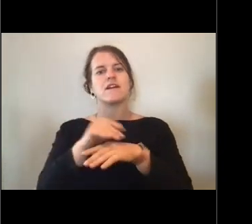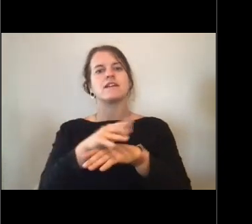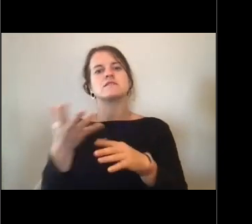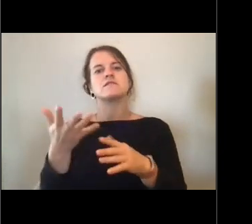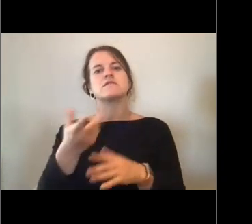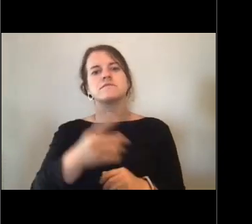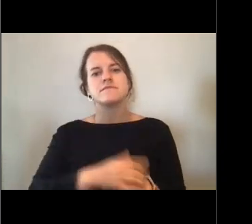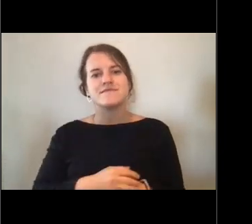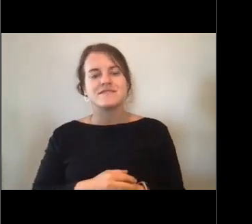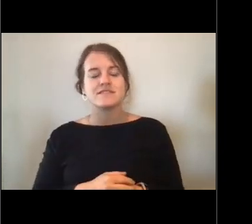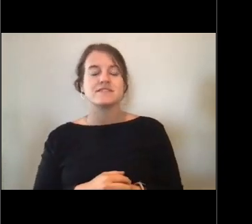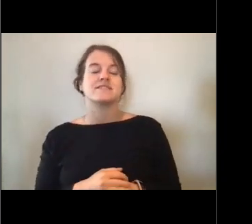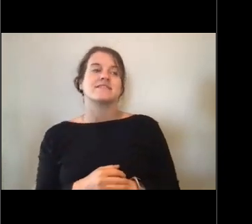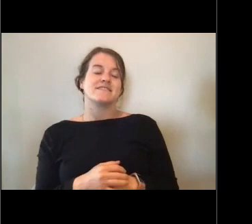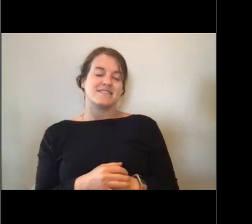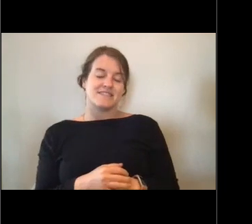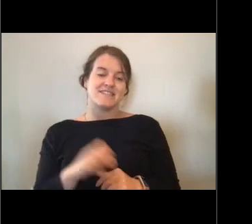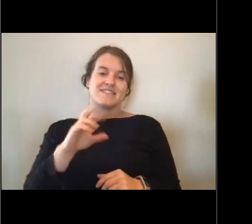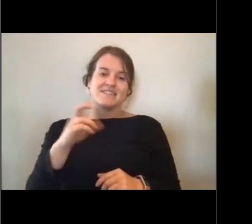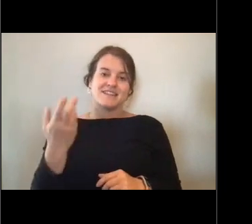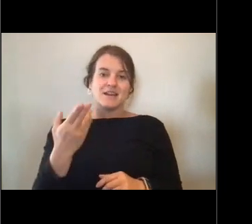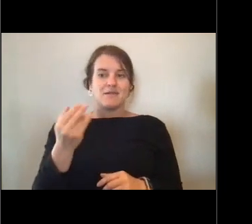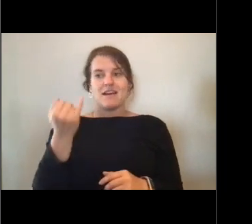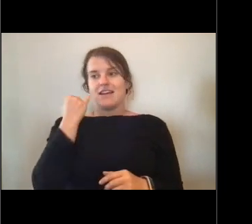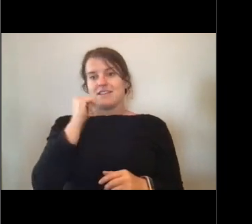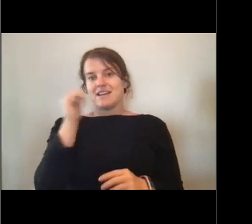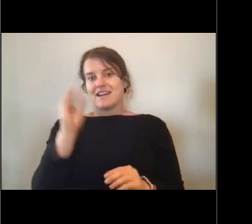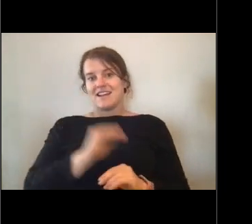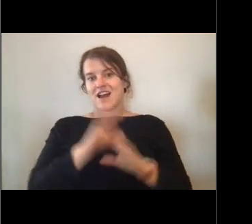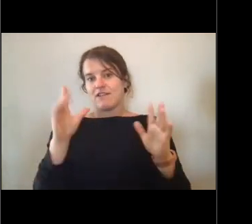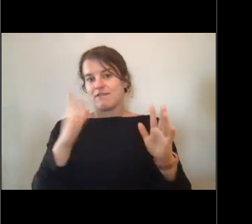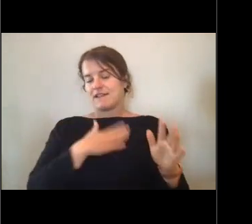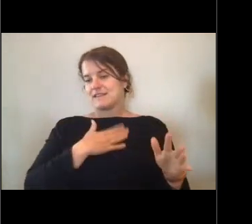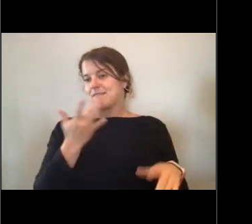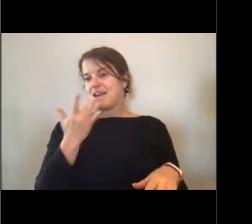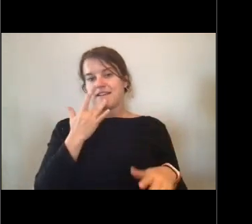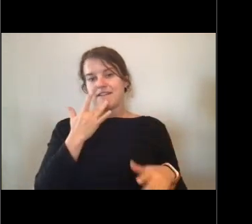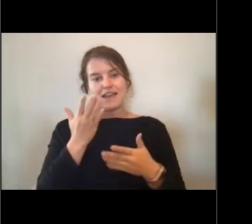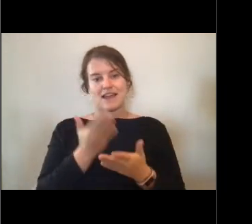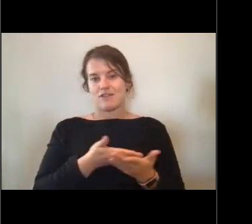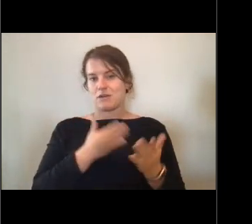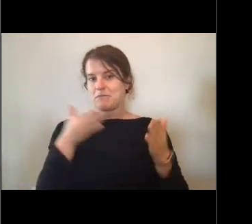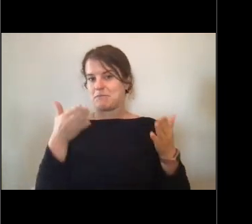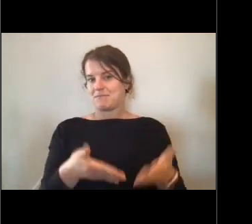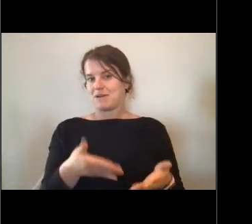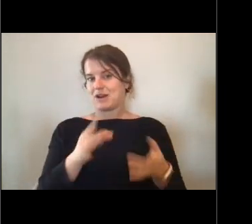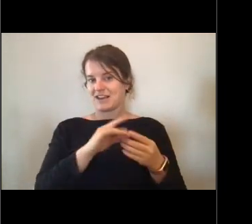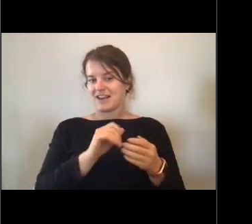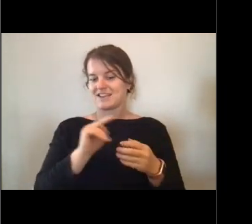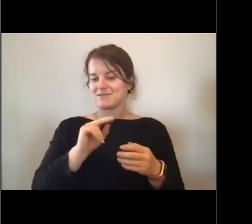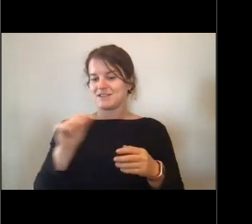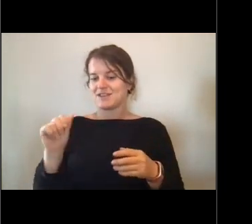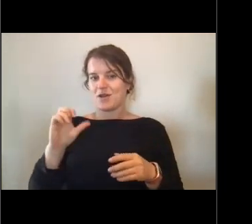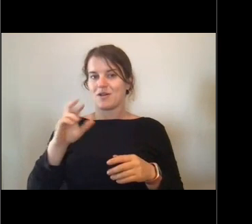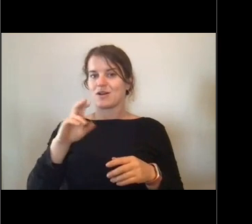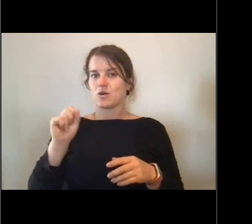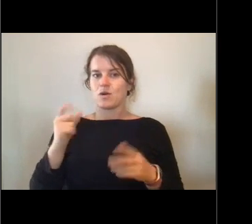Well, if it's not obvious I think my favorite part of being in the NOAA Corps is going out to sea.